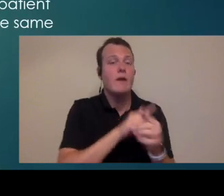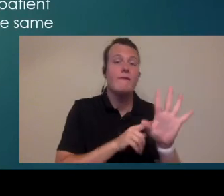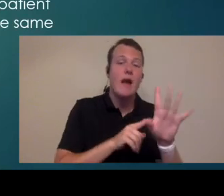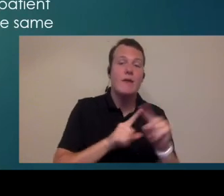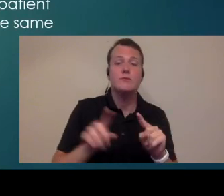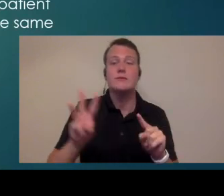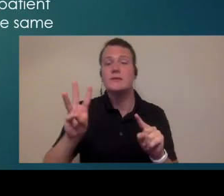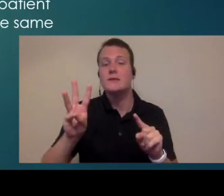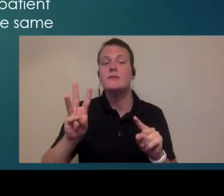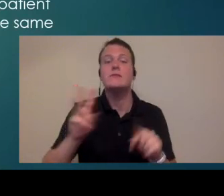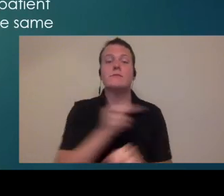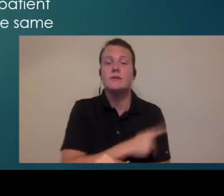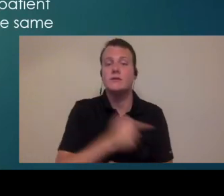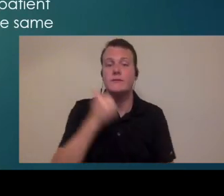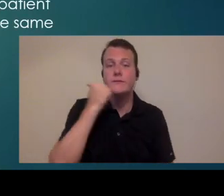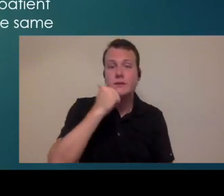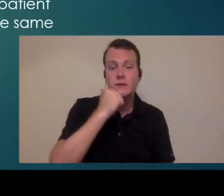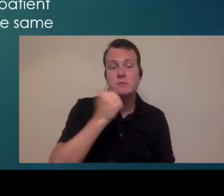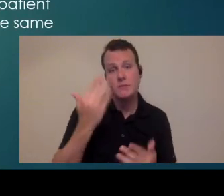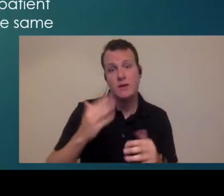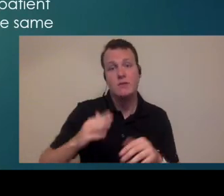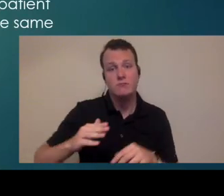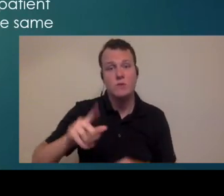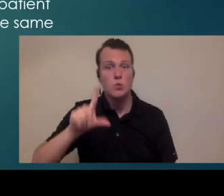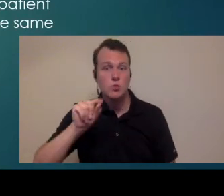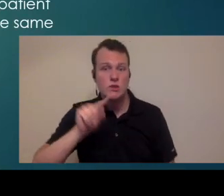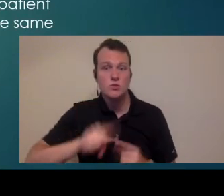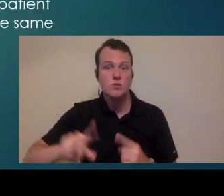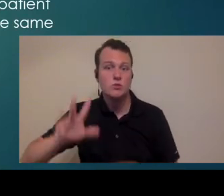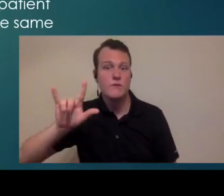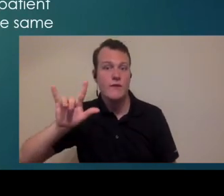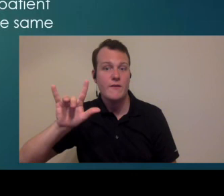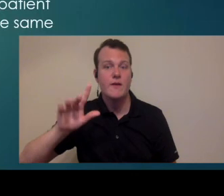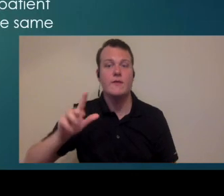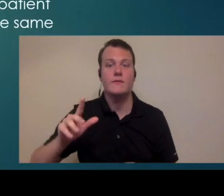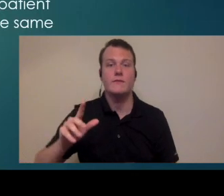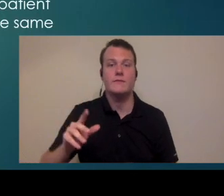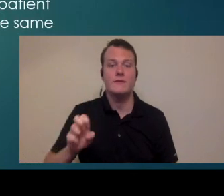from five or six patients a day all the way up to 20 or 25 a day even